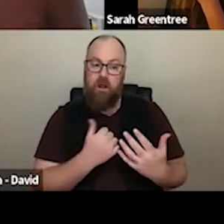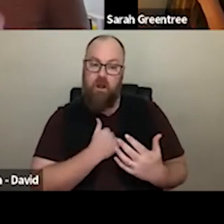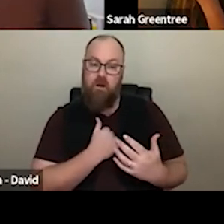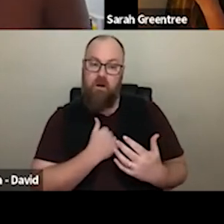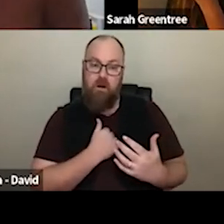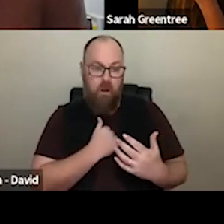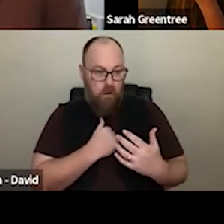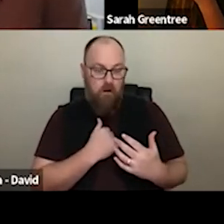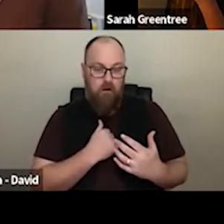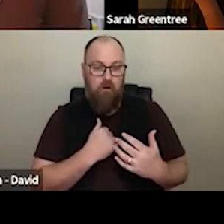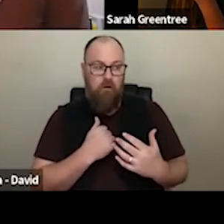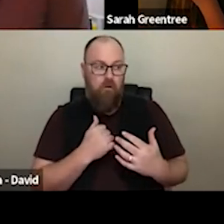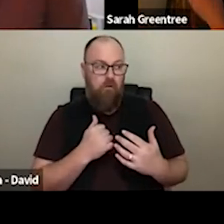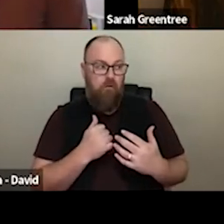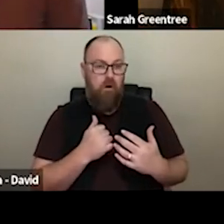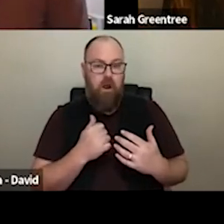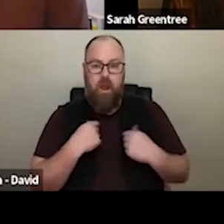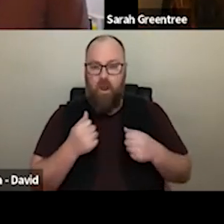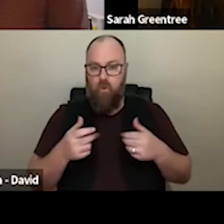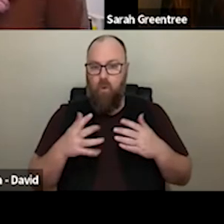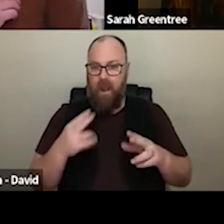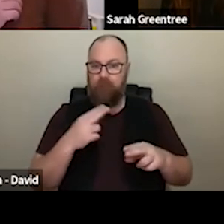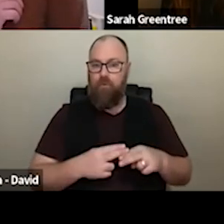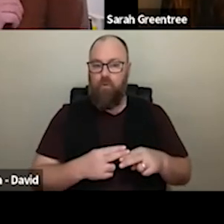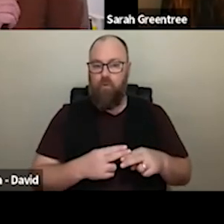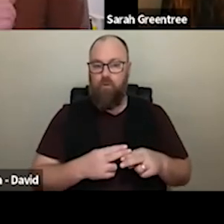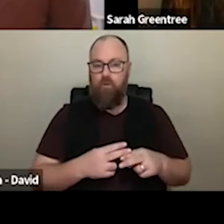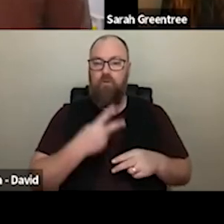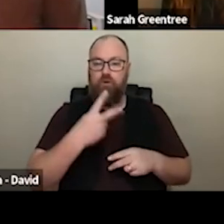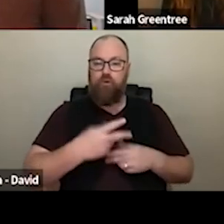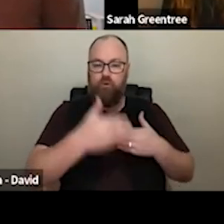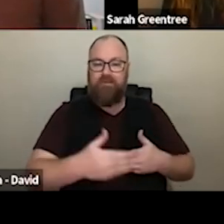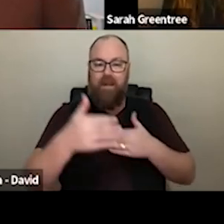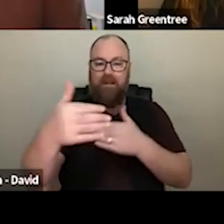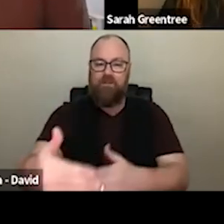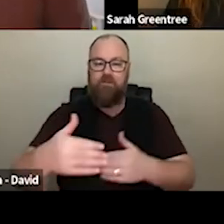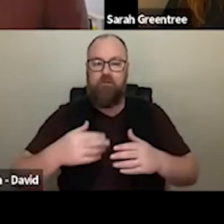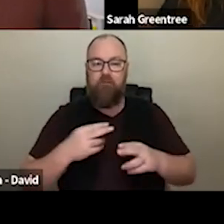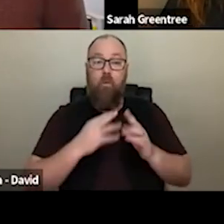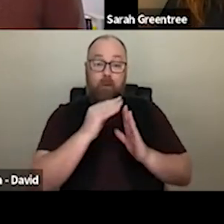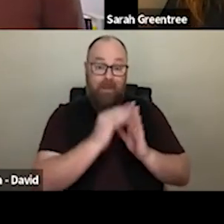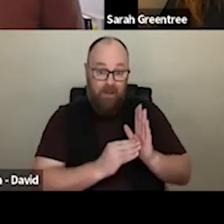approach to this 2 stage as of applications is so that so that you don't need to put quite